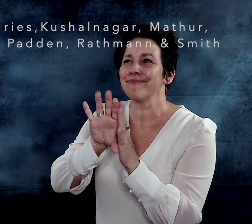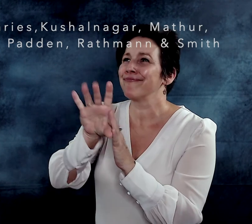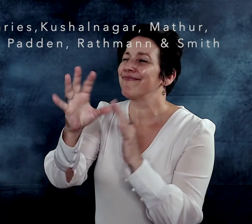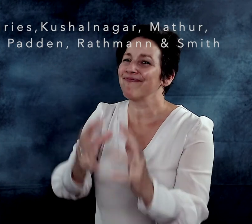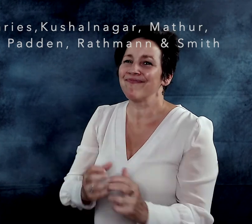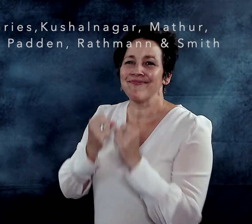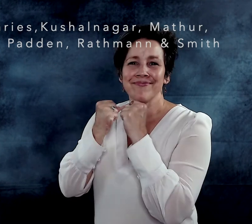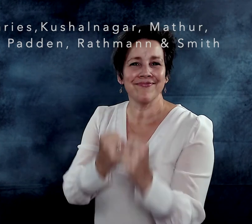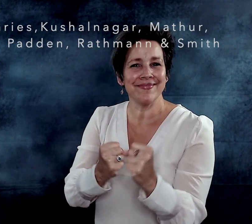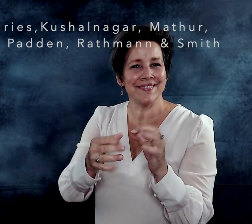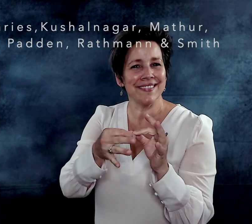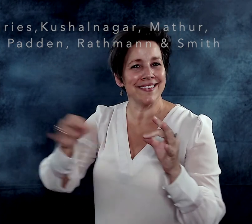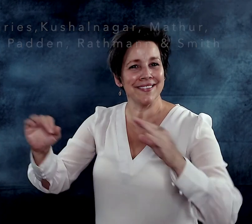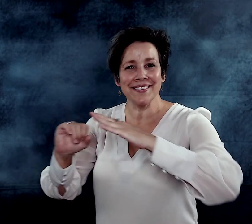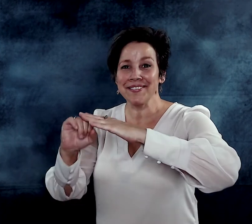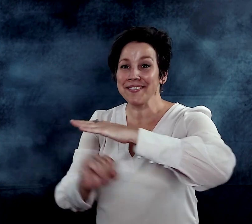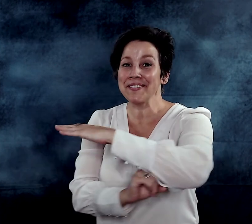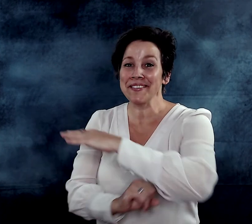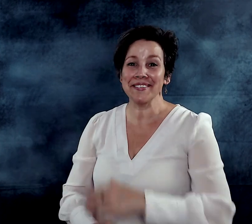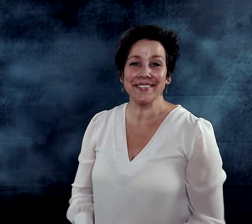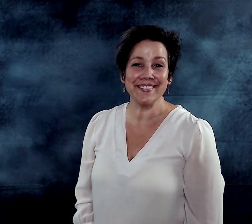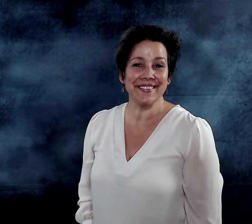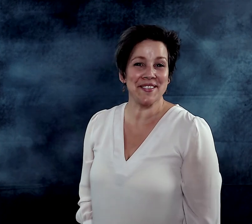A solid language foundation provides a life-long learning.